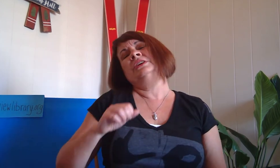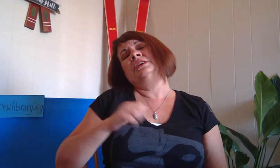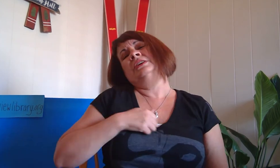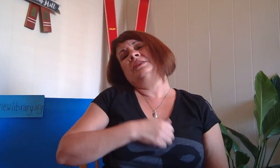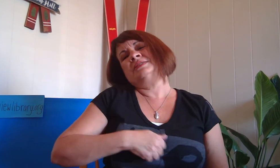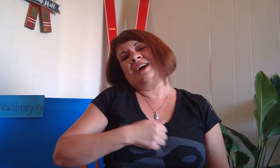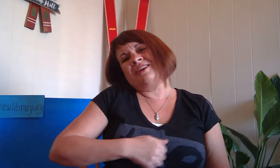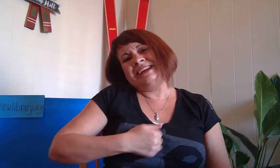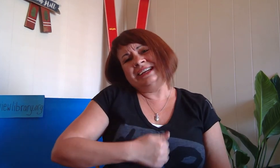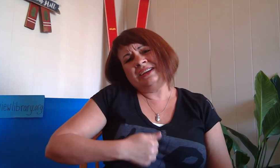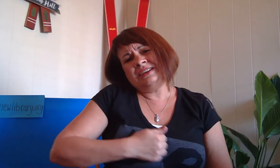sorry